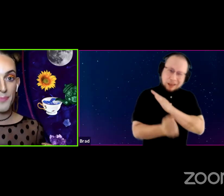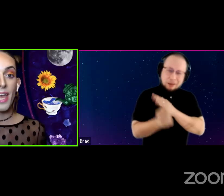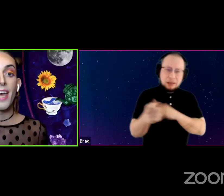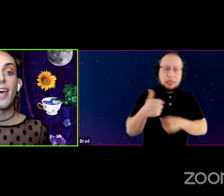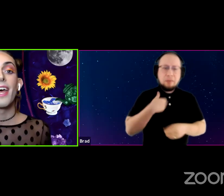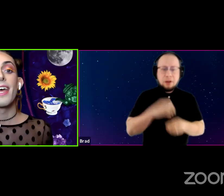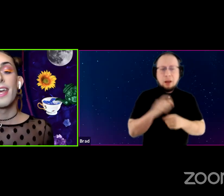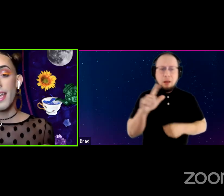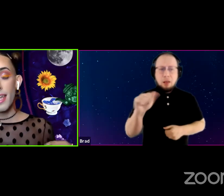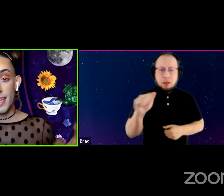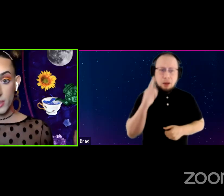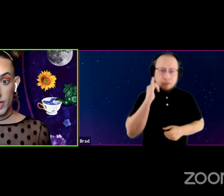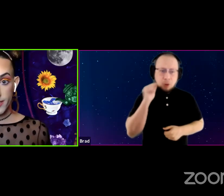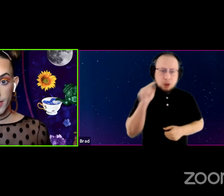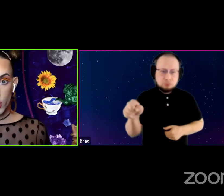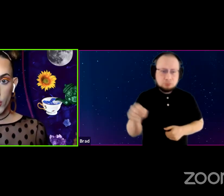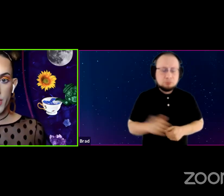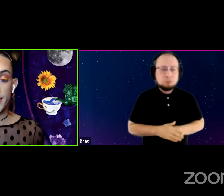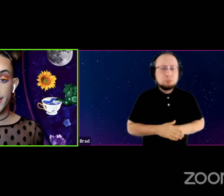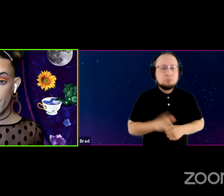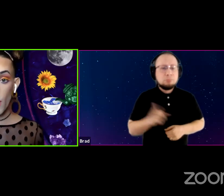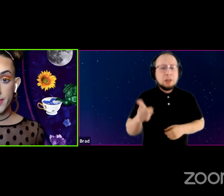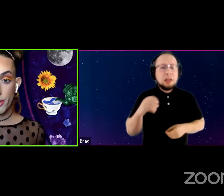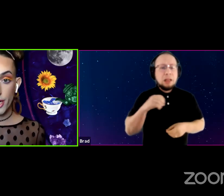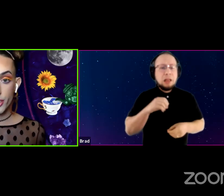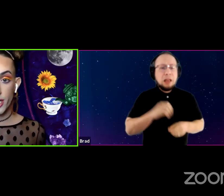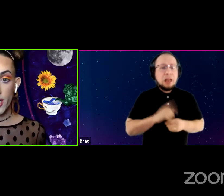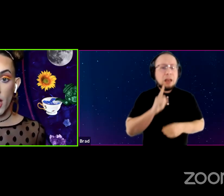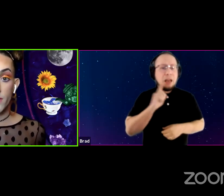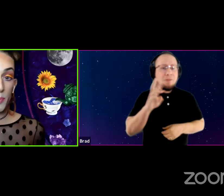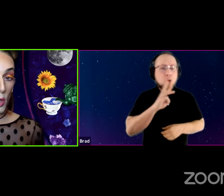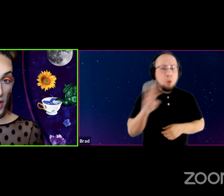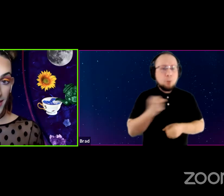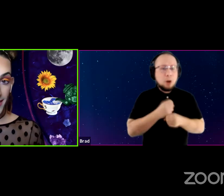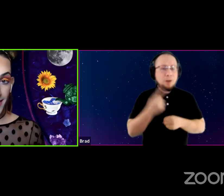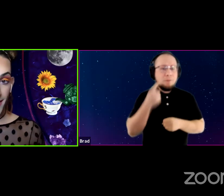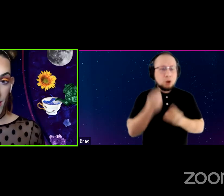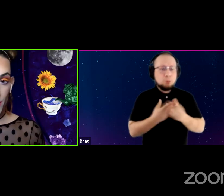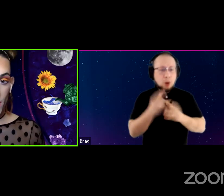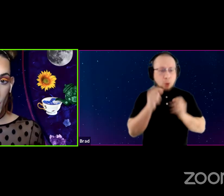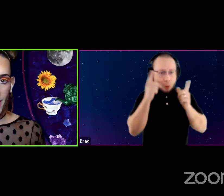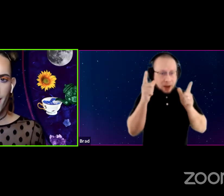His credits include the Deaf West Production of Spring Awakening on Broadway.